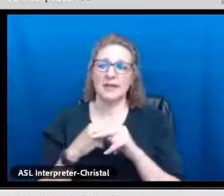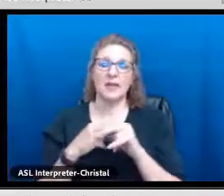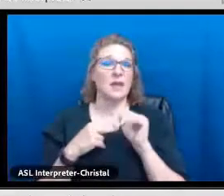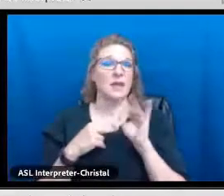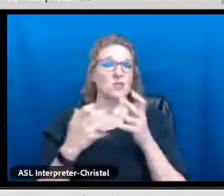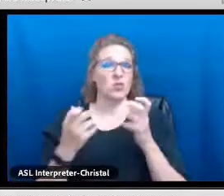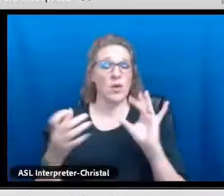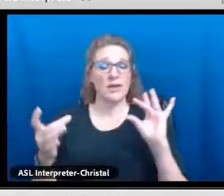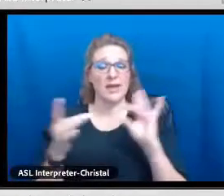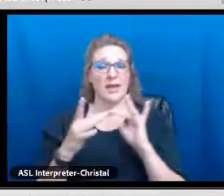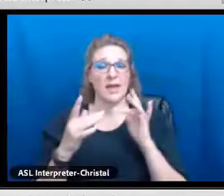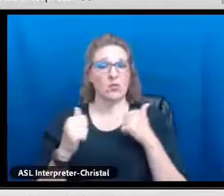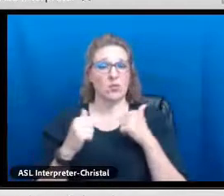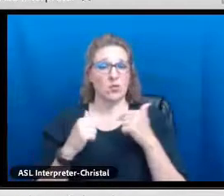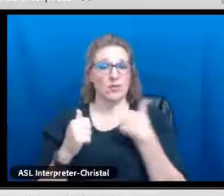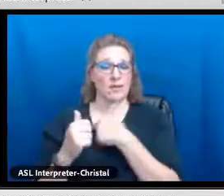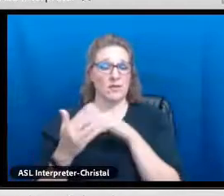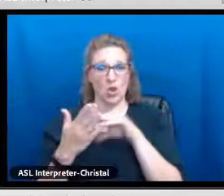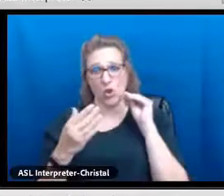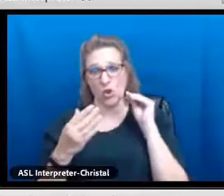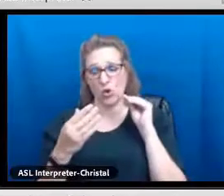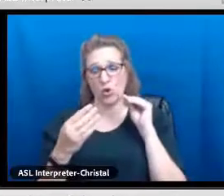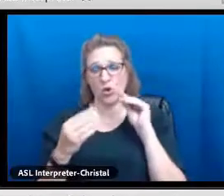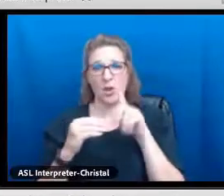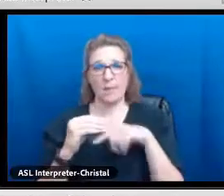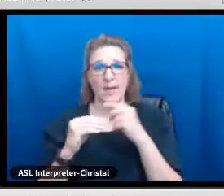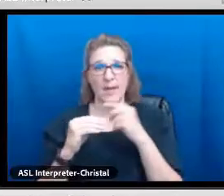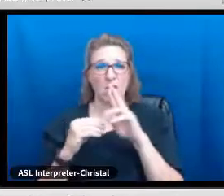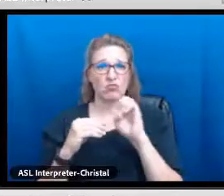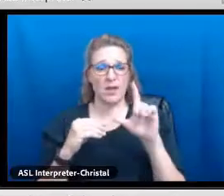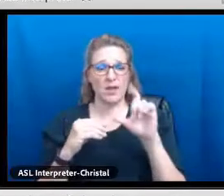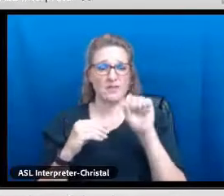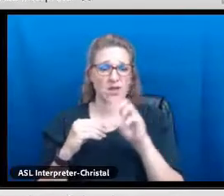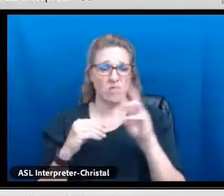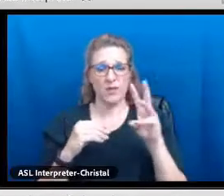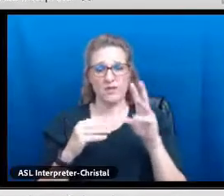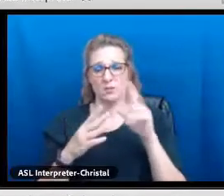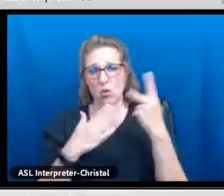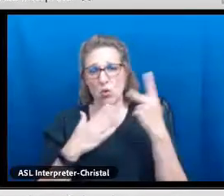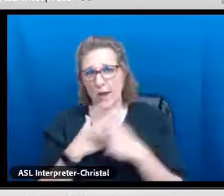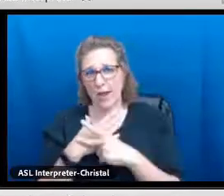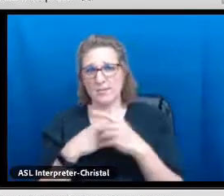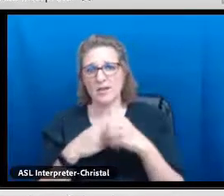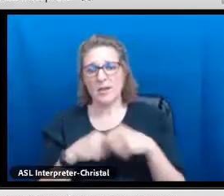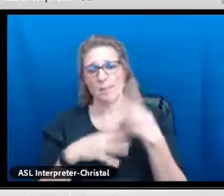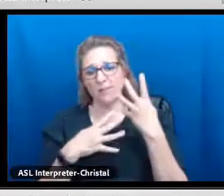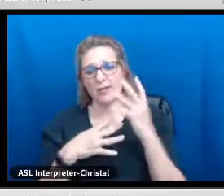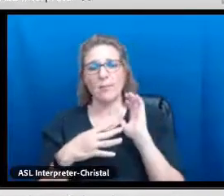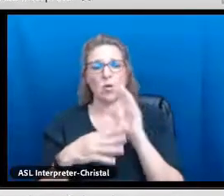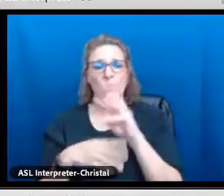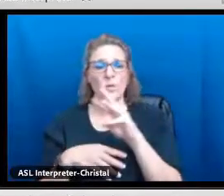also there, when you get these slides you can also look those up.